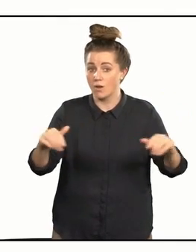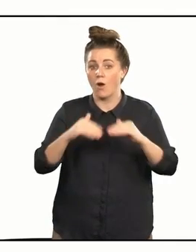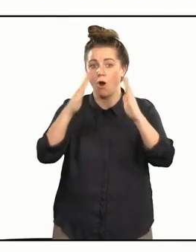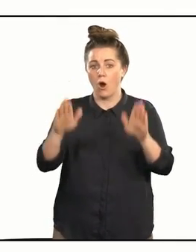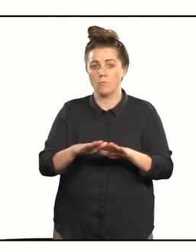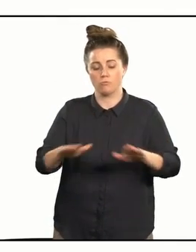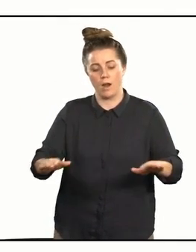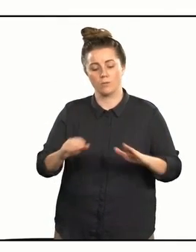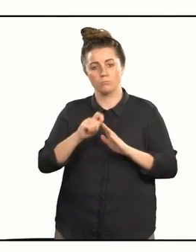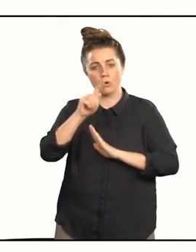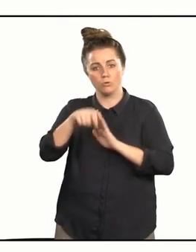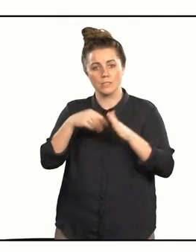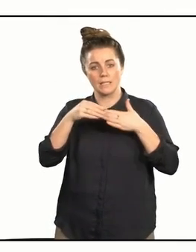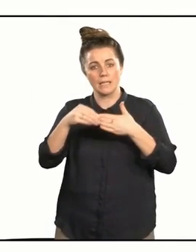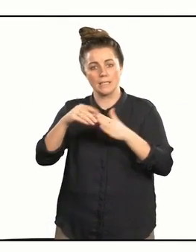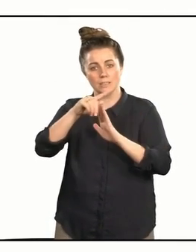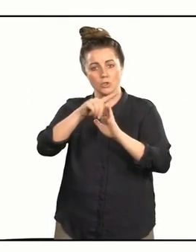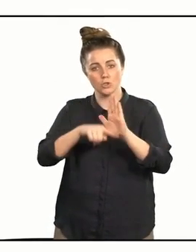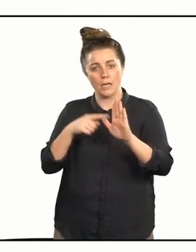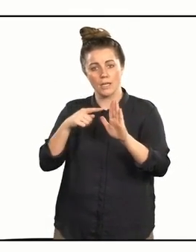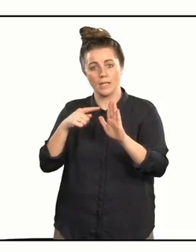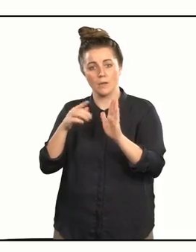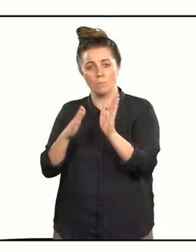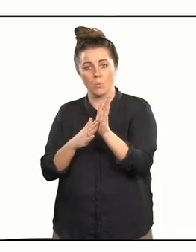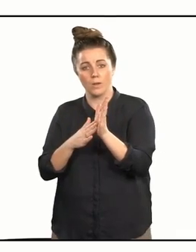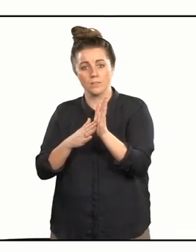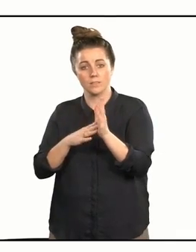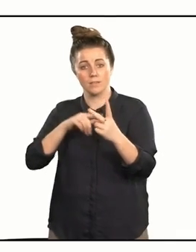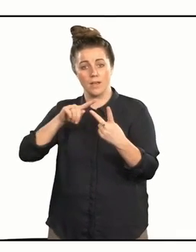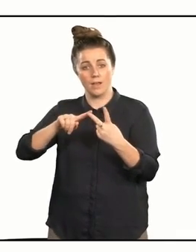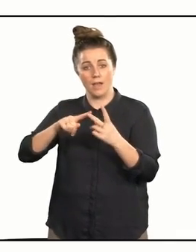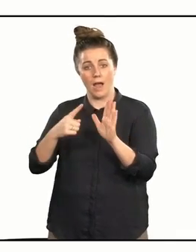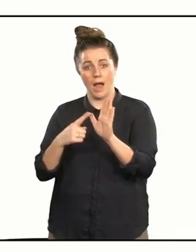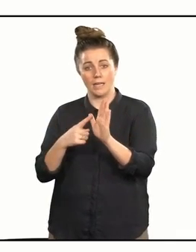Home Ground with its project leaders Jacqui Moyes and Anita Grafton, with the team